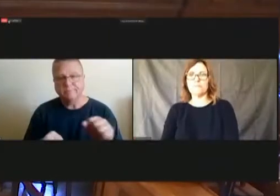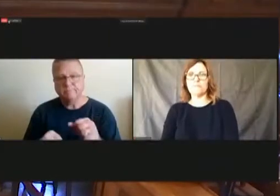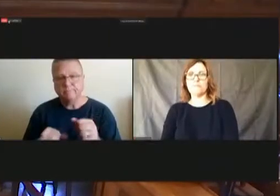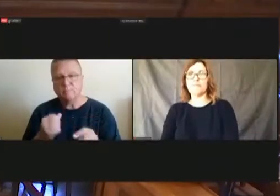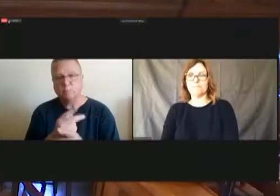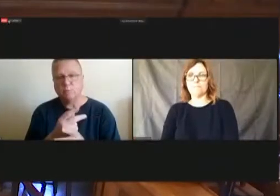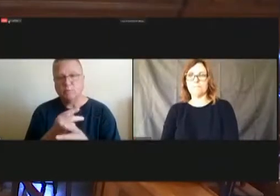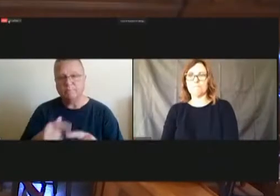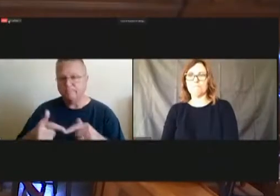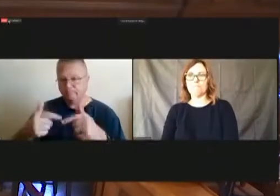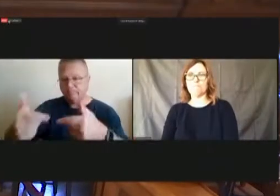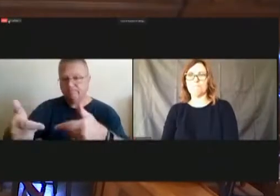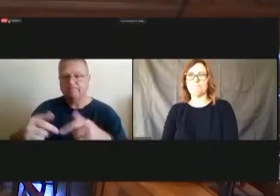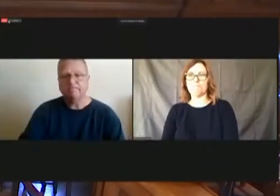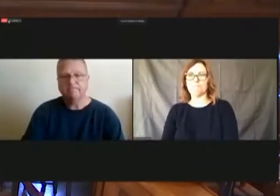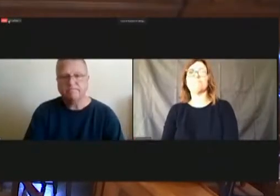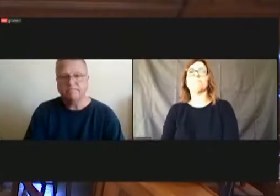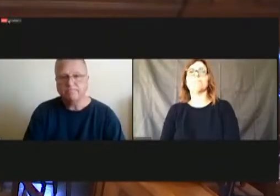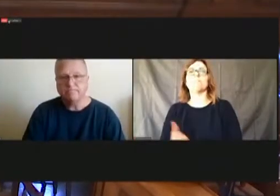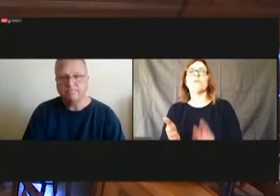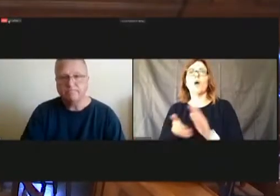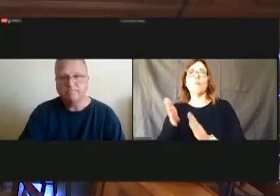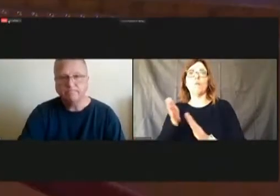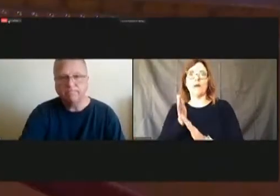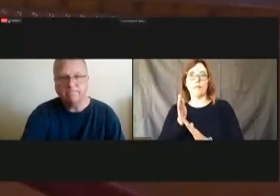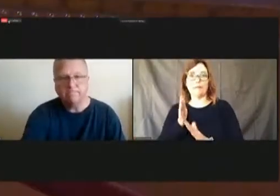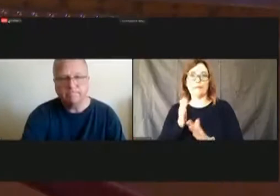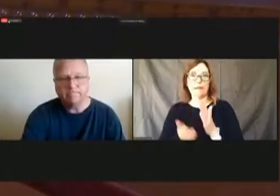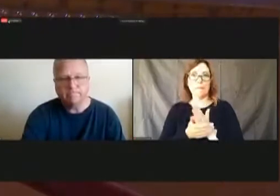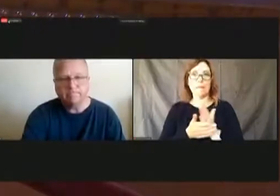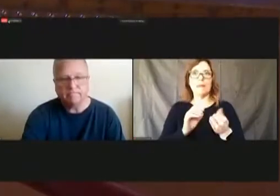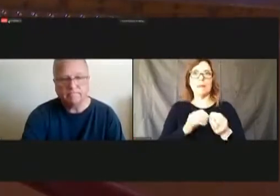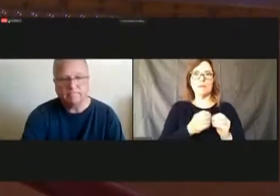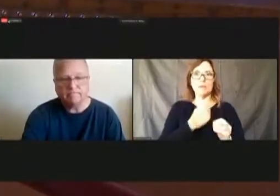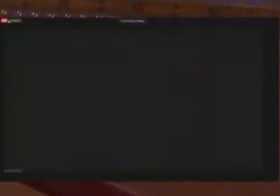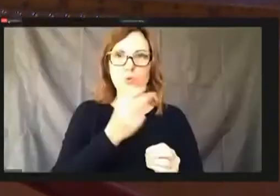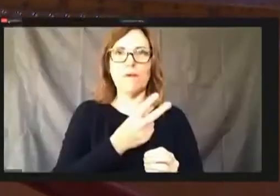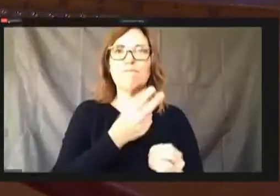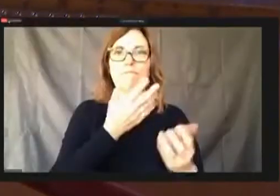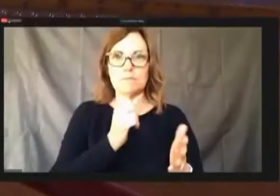number amendment number upgrading them and number , or the amendments coming over from